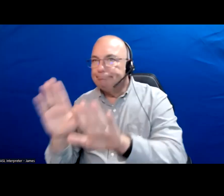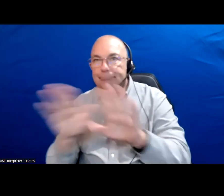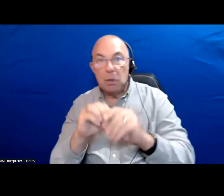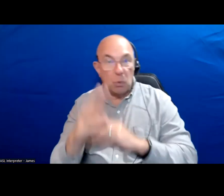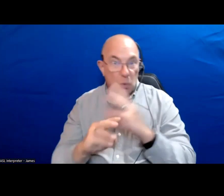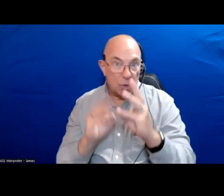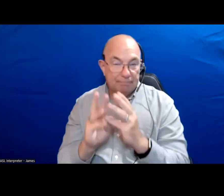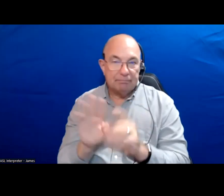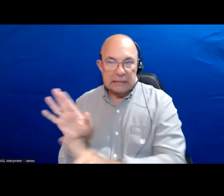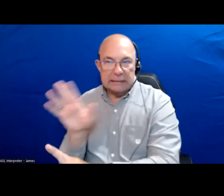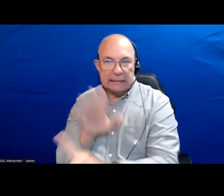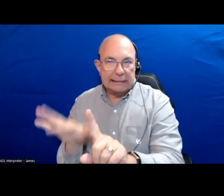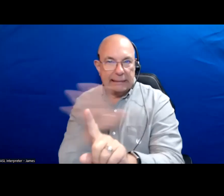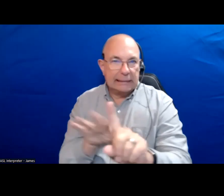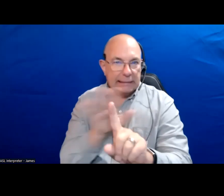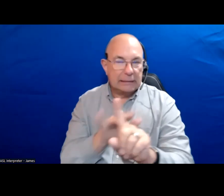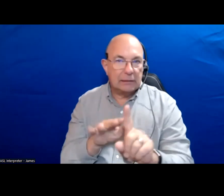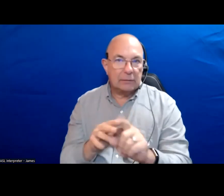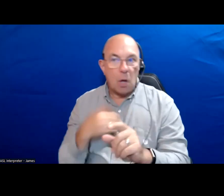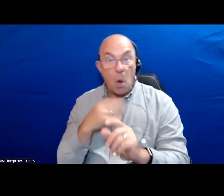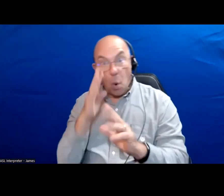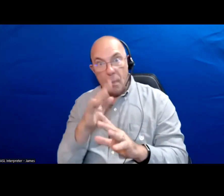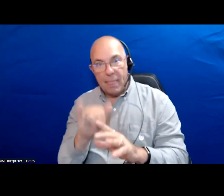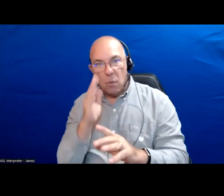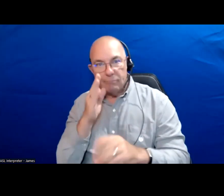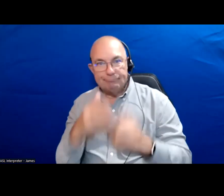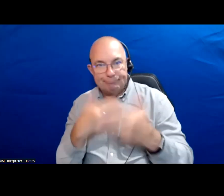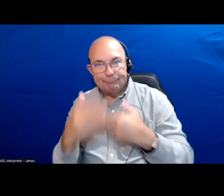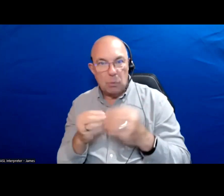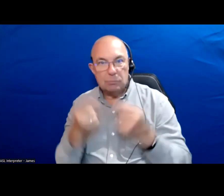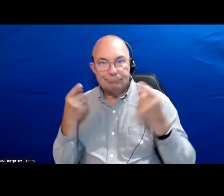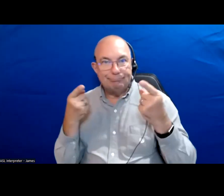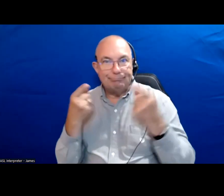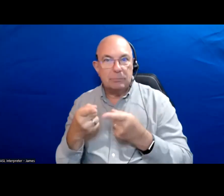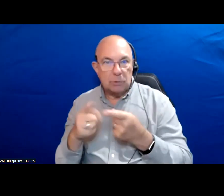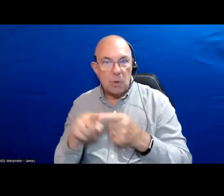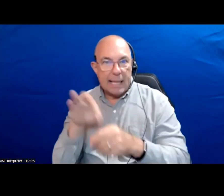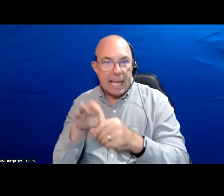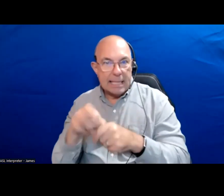and I hope that more of that happens as we get closer to election day and think beyond